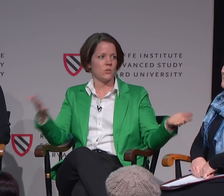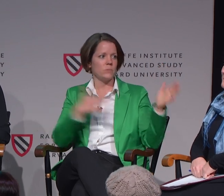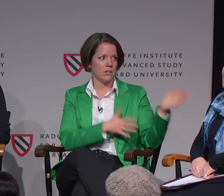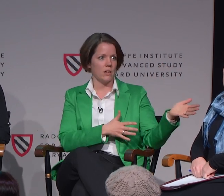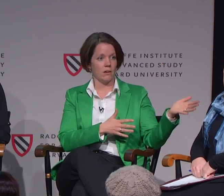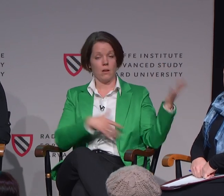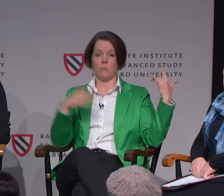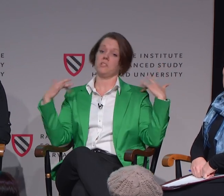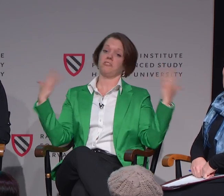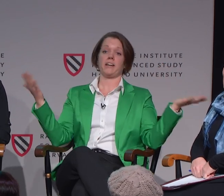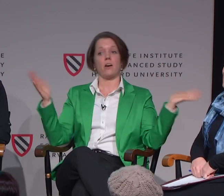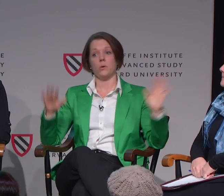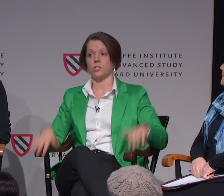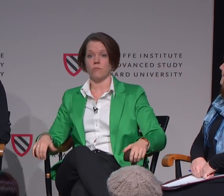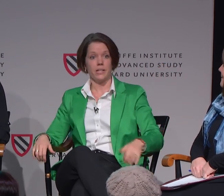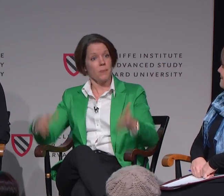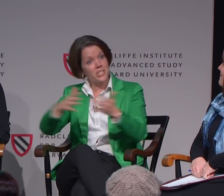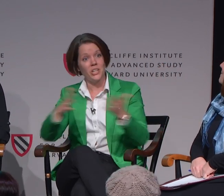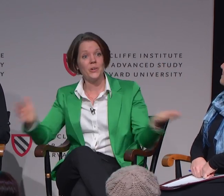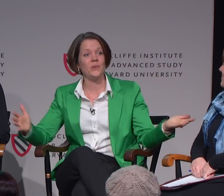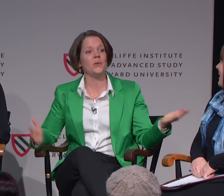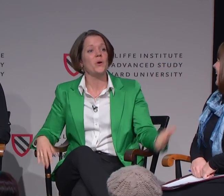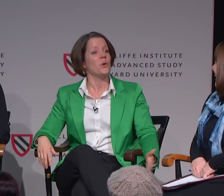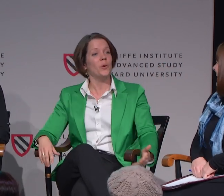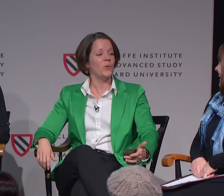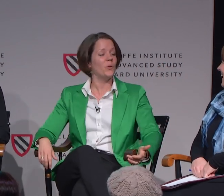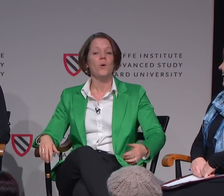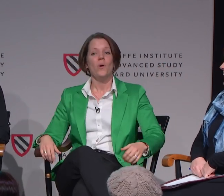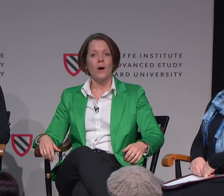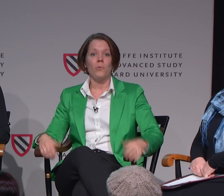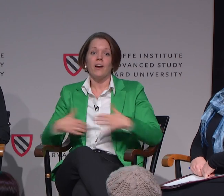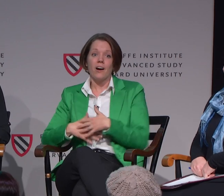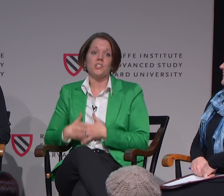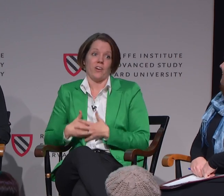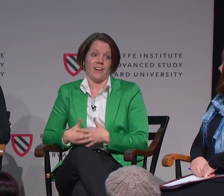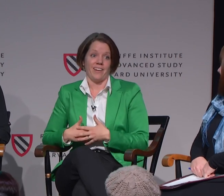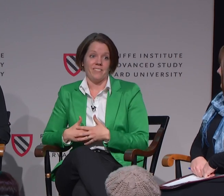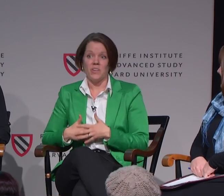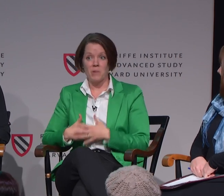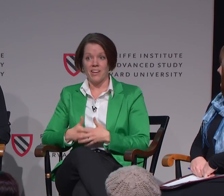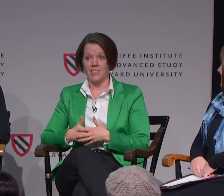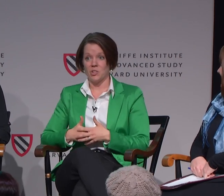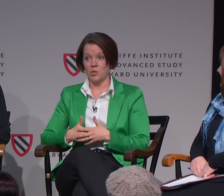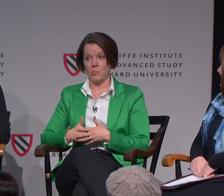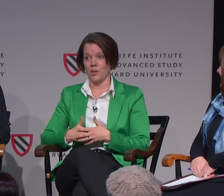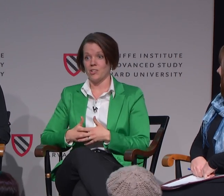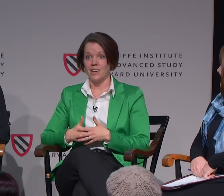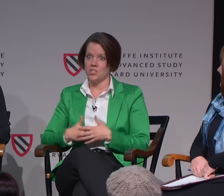So I'm just going to deflect that question right back to you. We are training female ASL interpreters